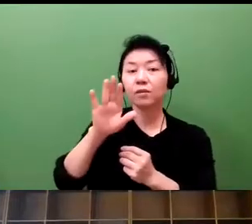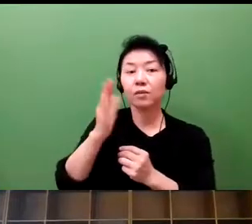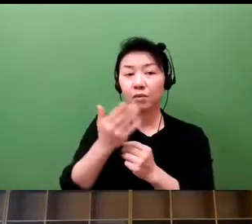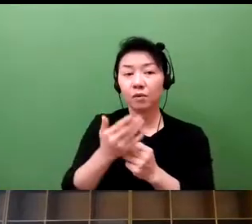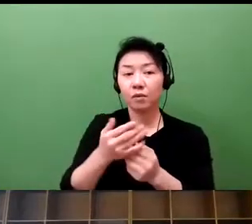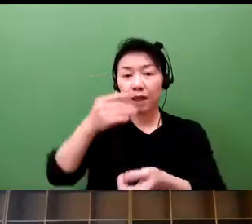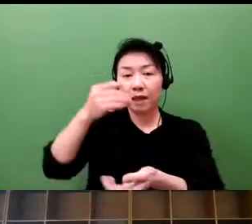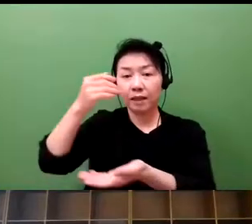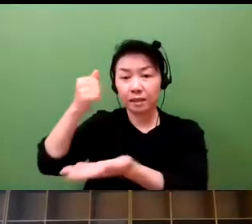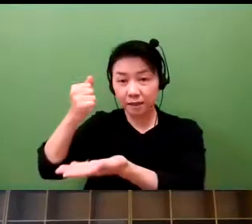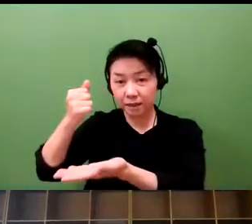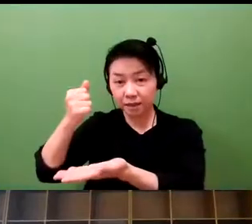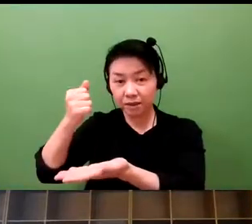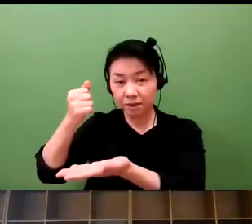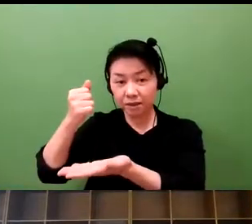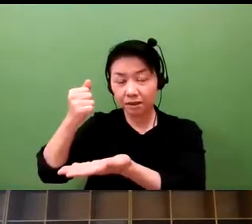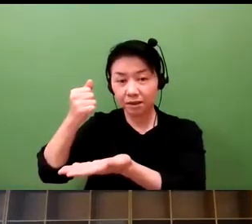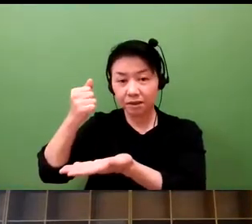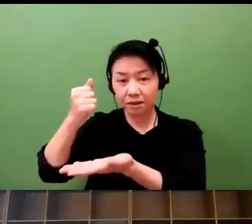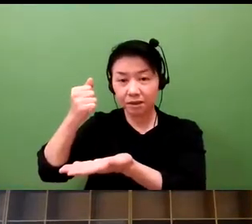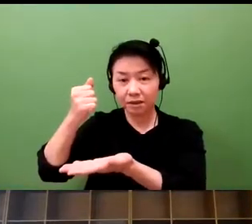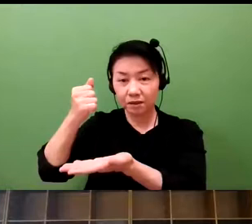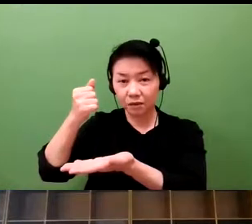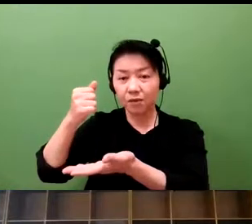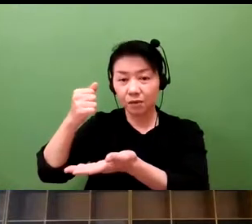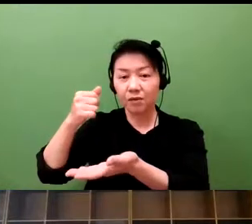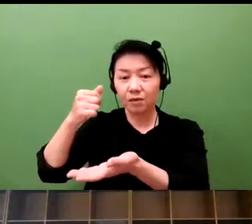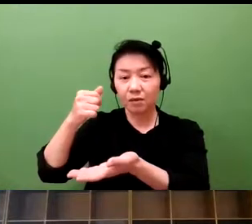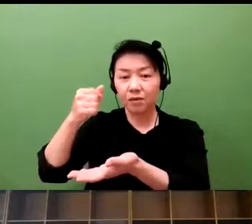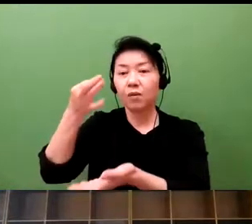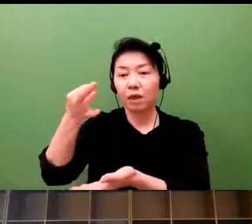And then to the right, we are looking at a procurement in terms of financing.